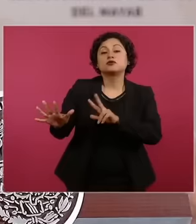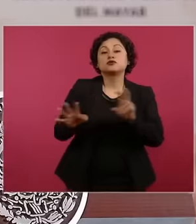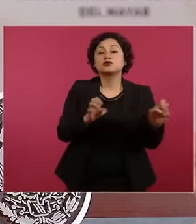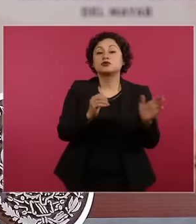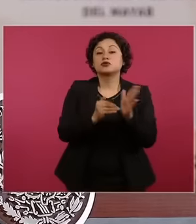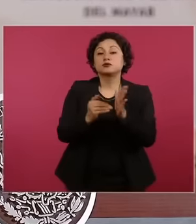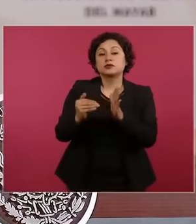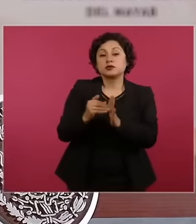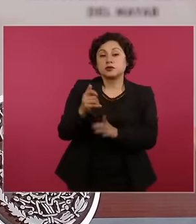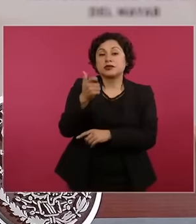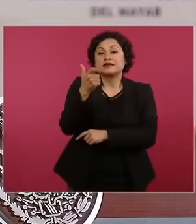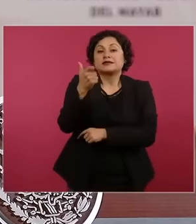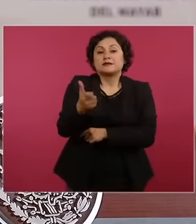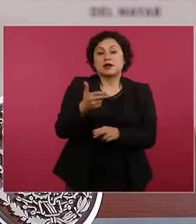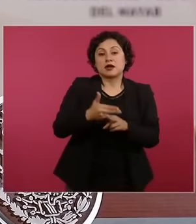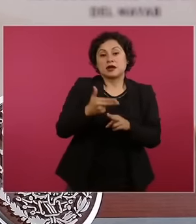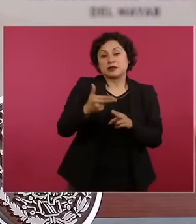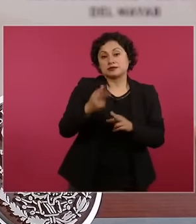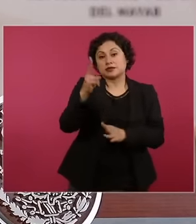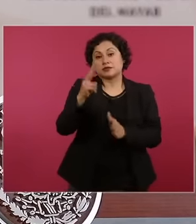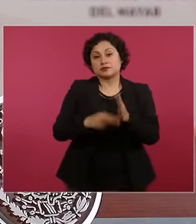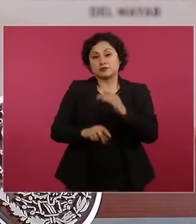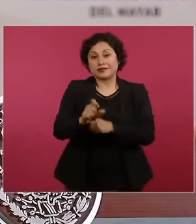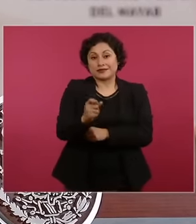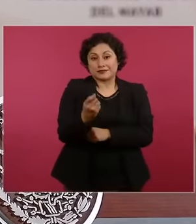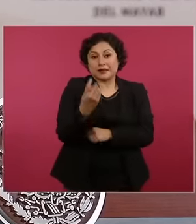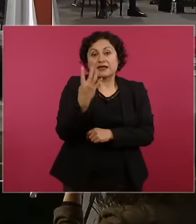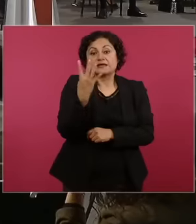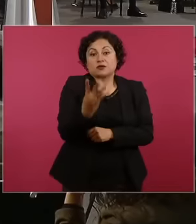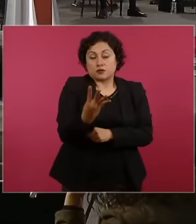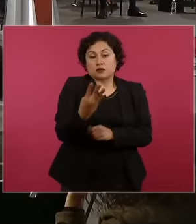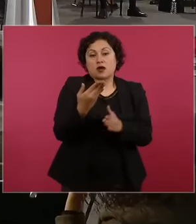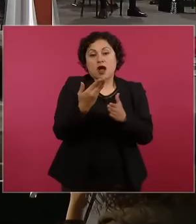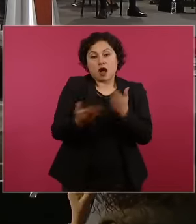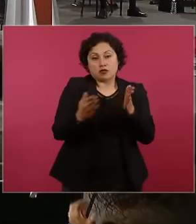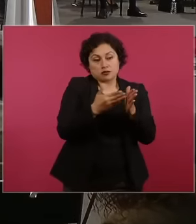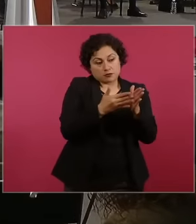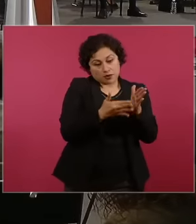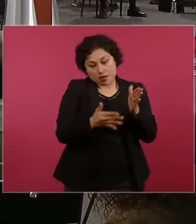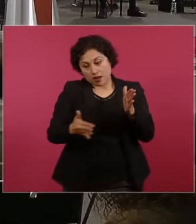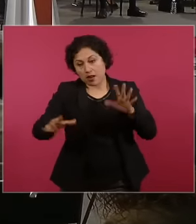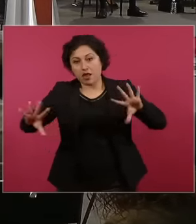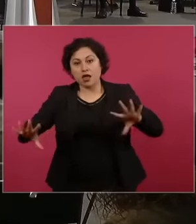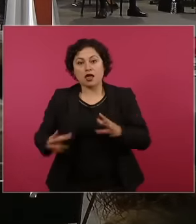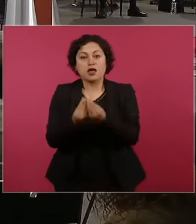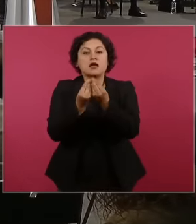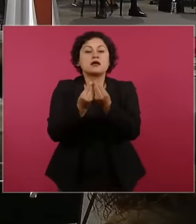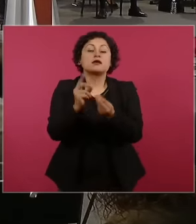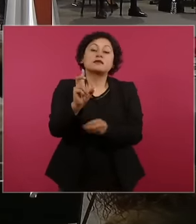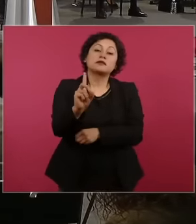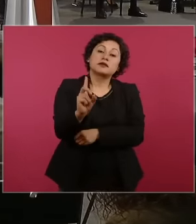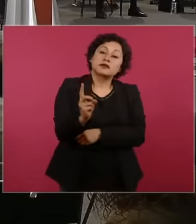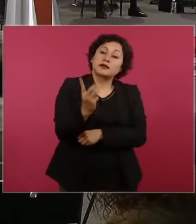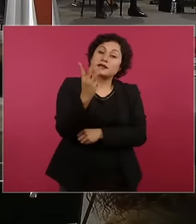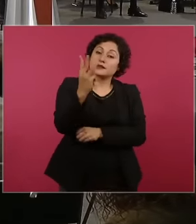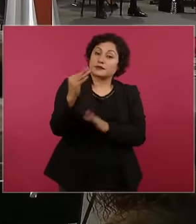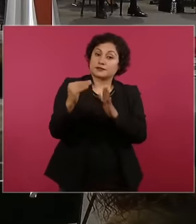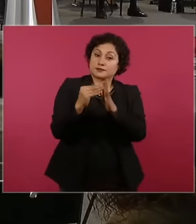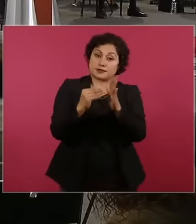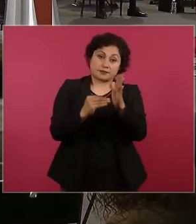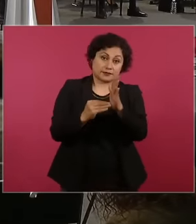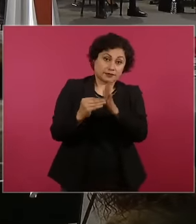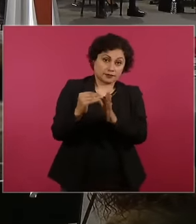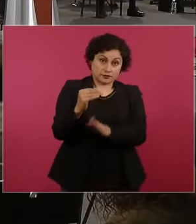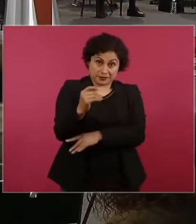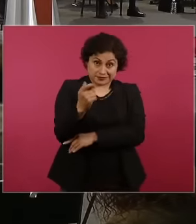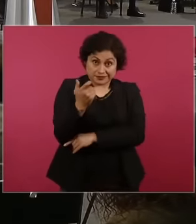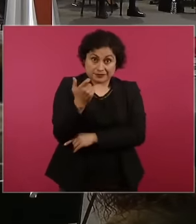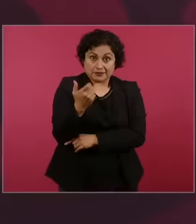2024 and with updates to this year there are already 3 3000 million pesos of more than 200000